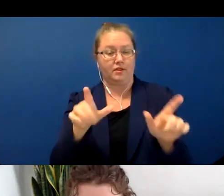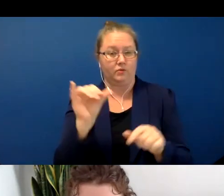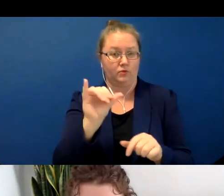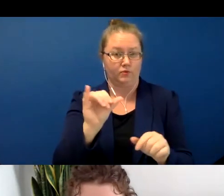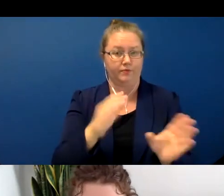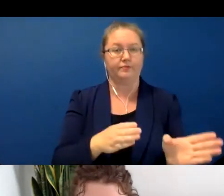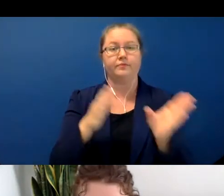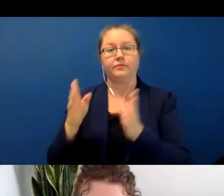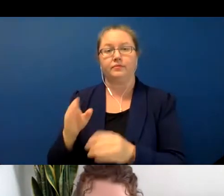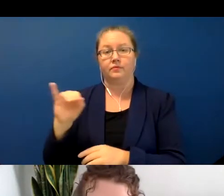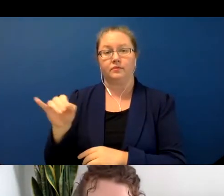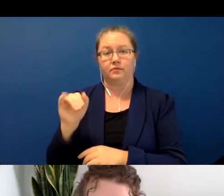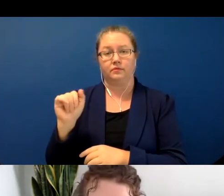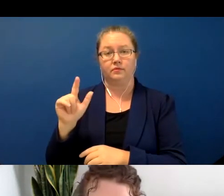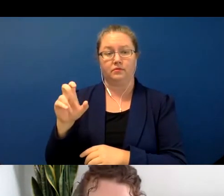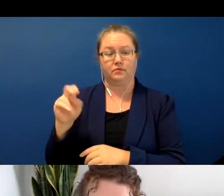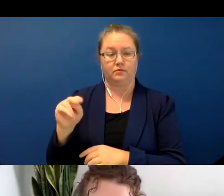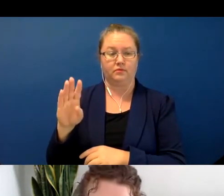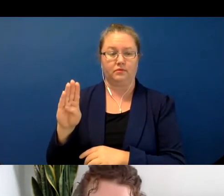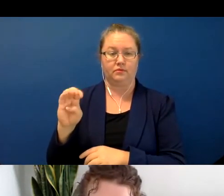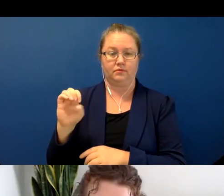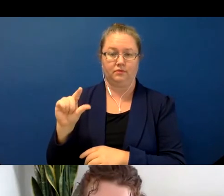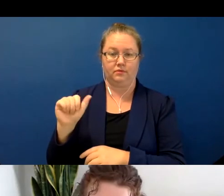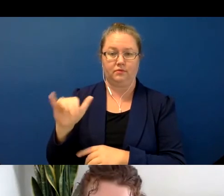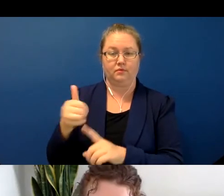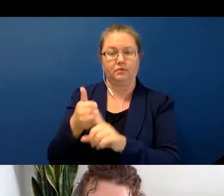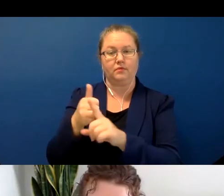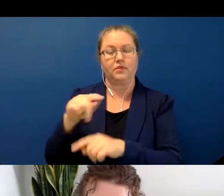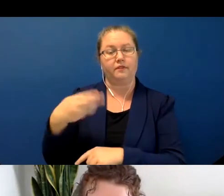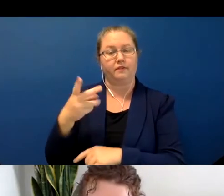is a doctoral student in the Department of Linguistics at the University of New Mexico